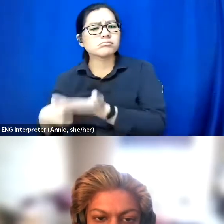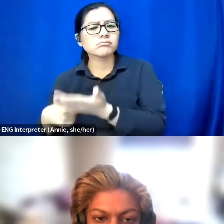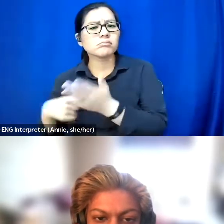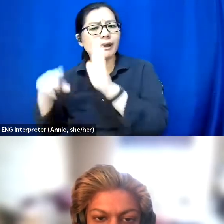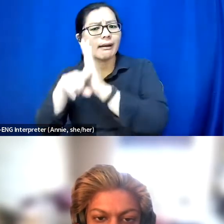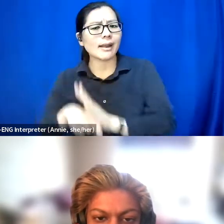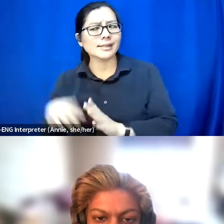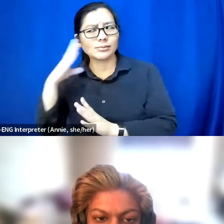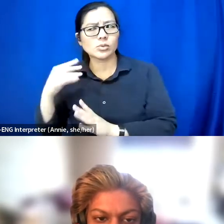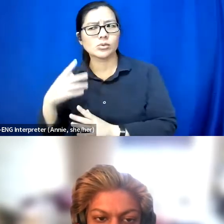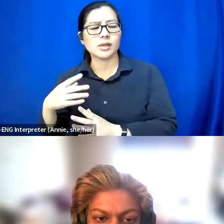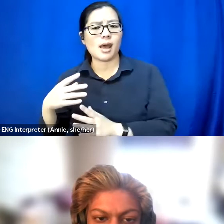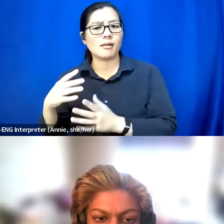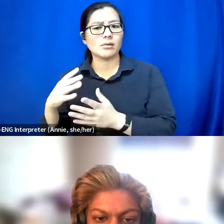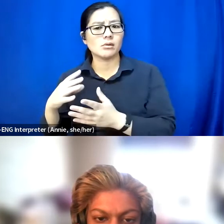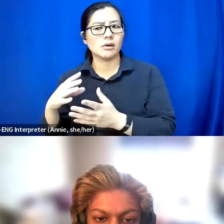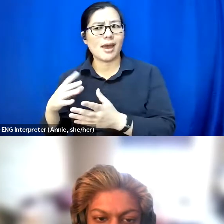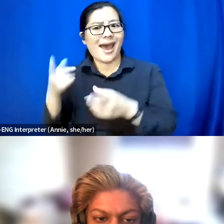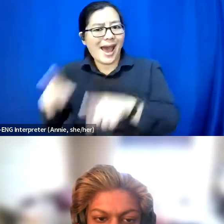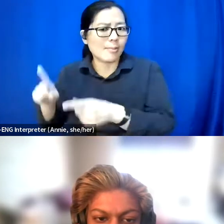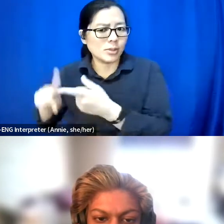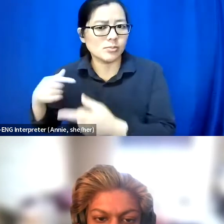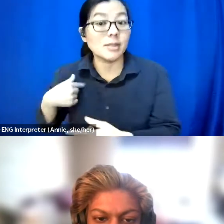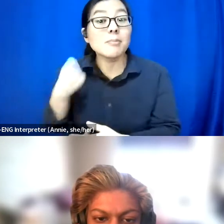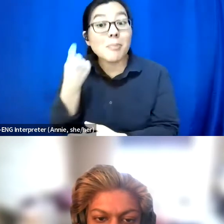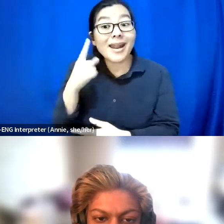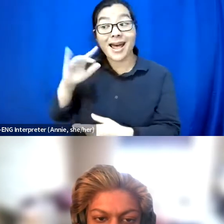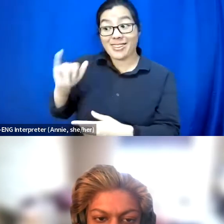It's happened to me, but have to be positive in that storytelling.